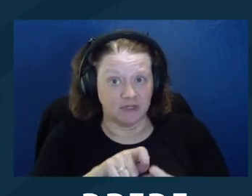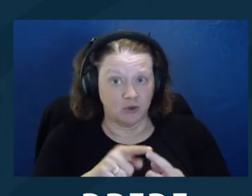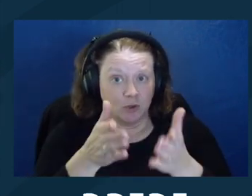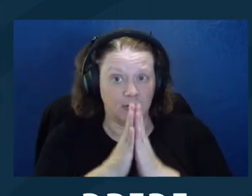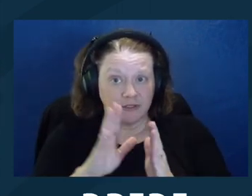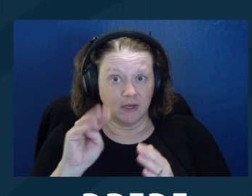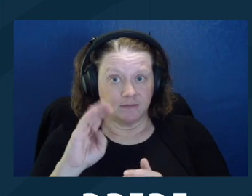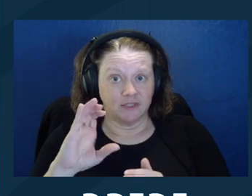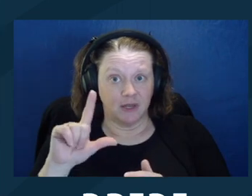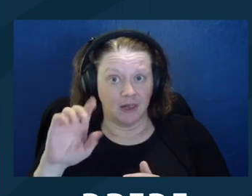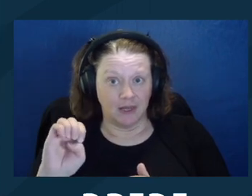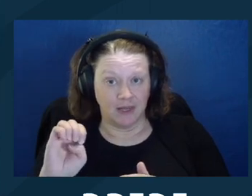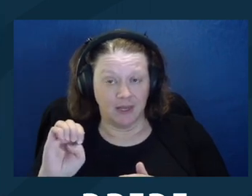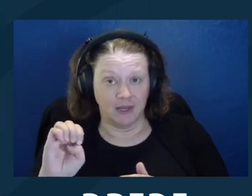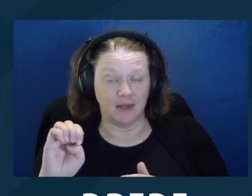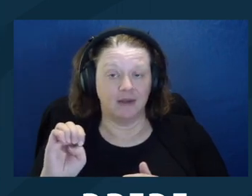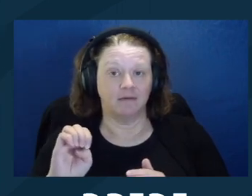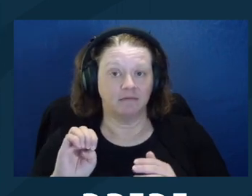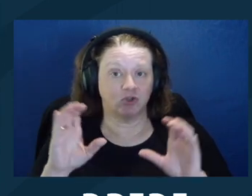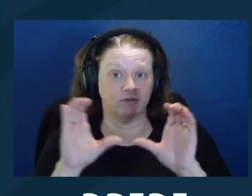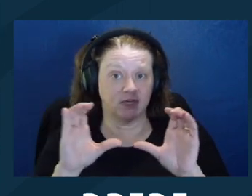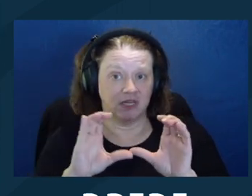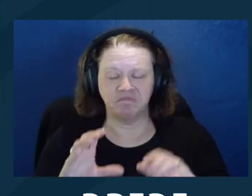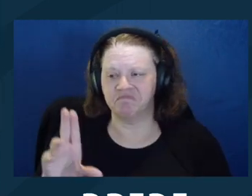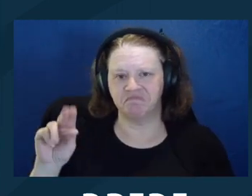Someone asked do we need to do anything specific to request an MCLE certificate? No. We're